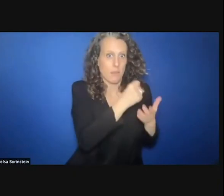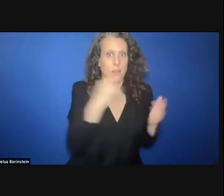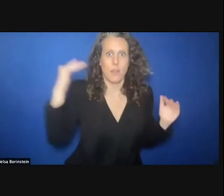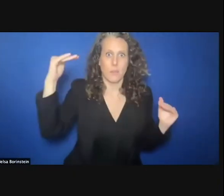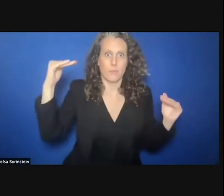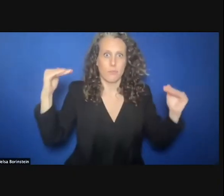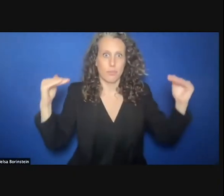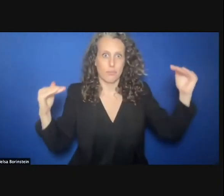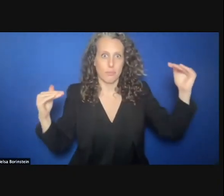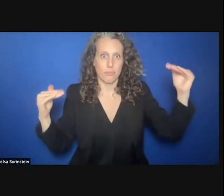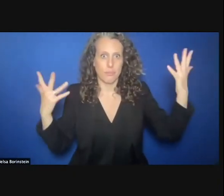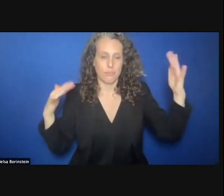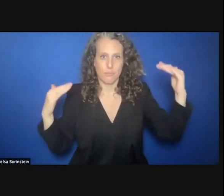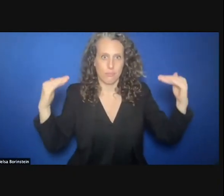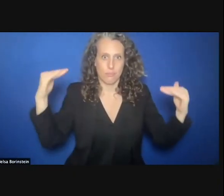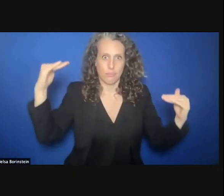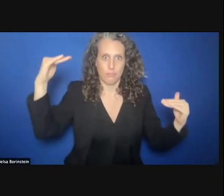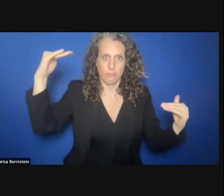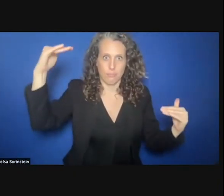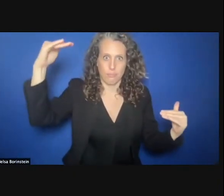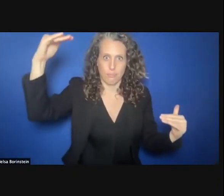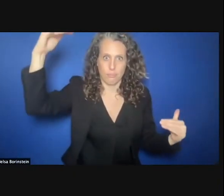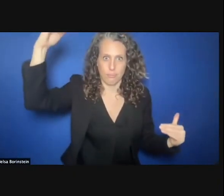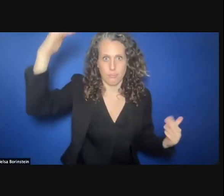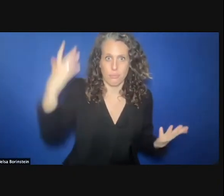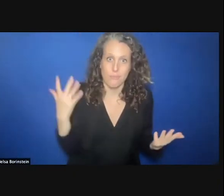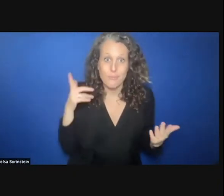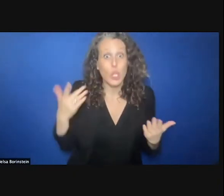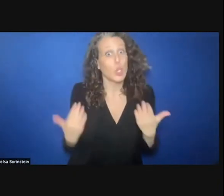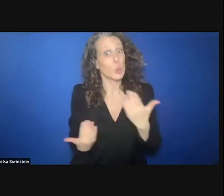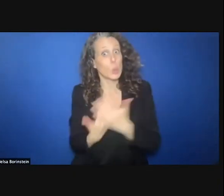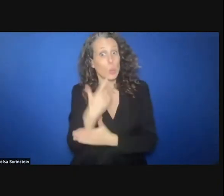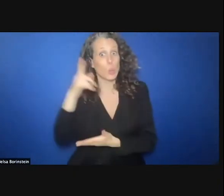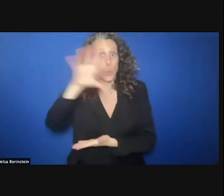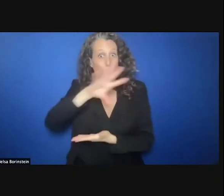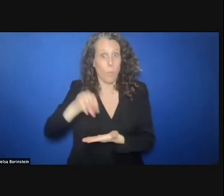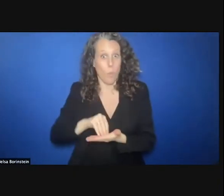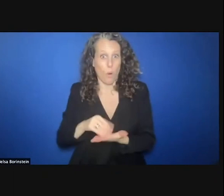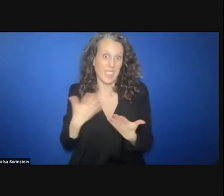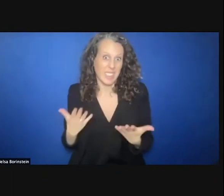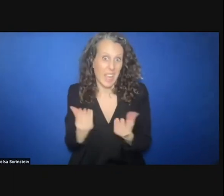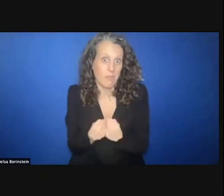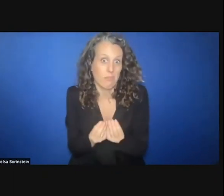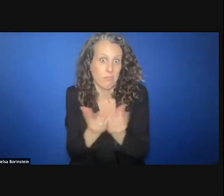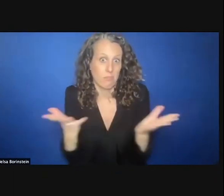unprecedented levels. Thanks to a new report we're unveiling today by the Norwegian Refugee Council